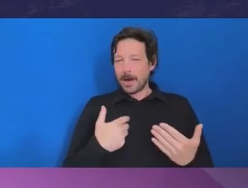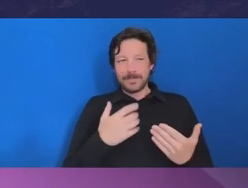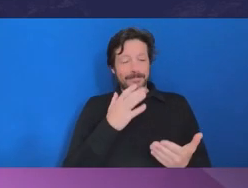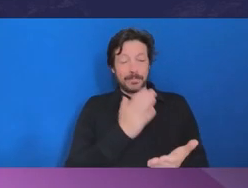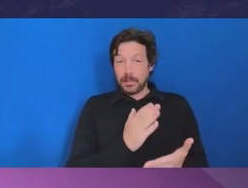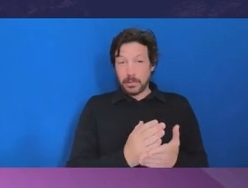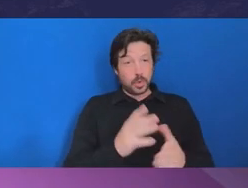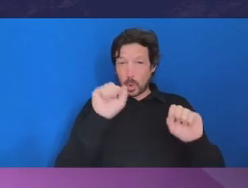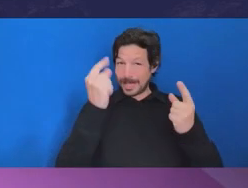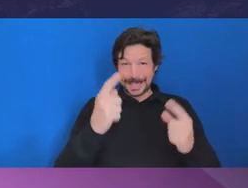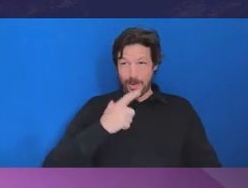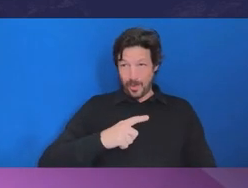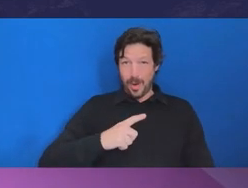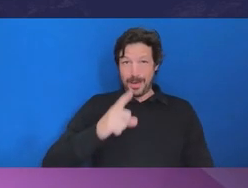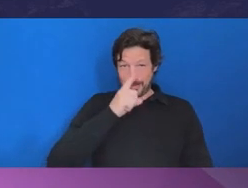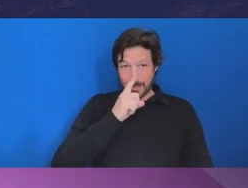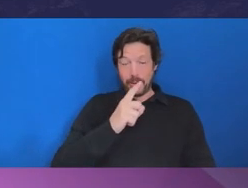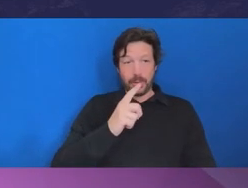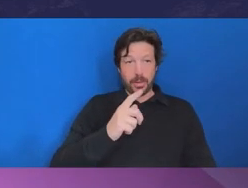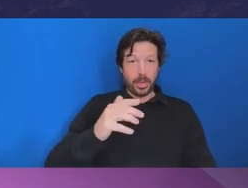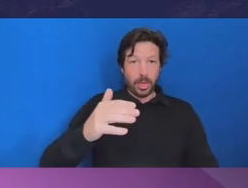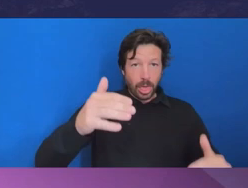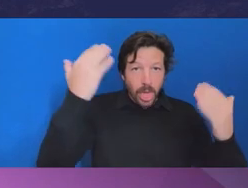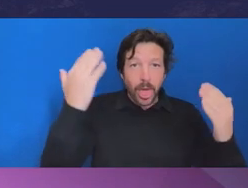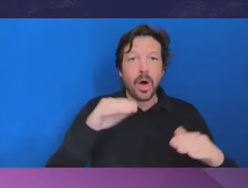I suspect the answer, in part is because it's not adequately